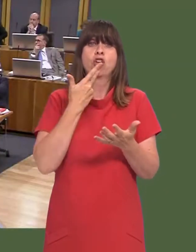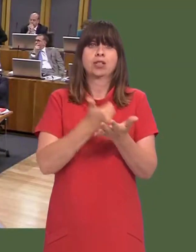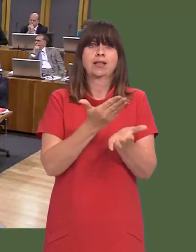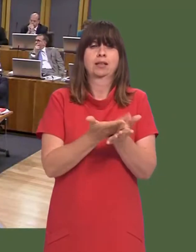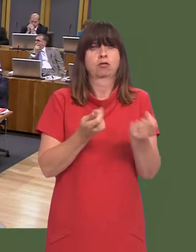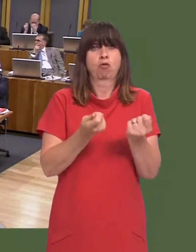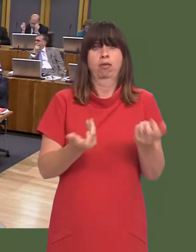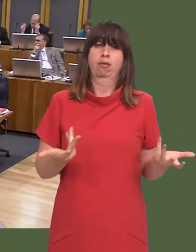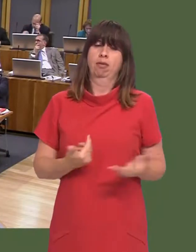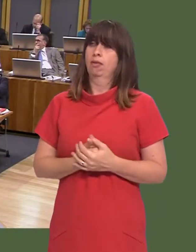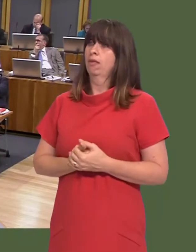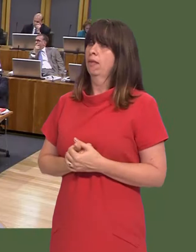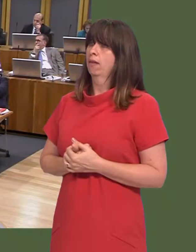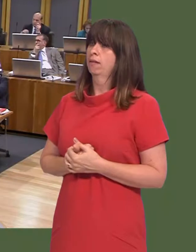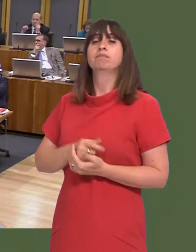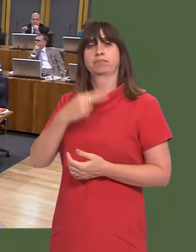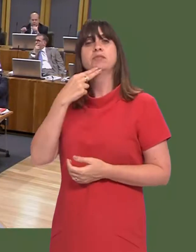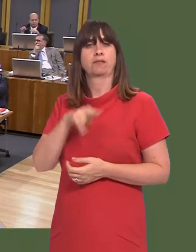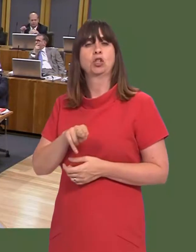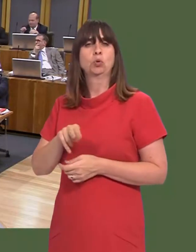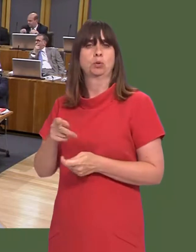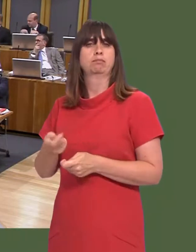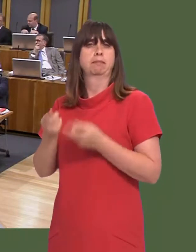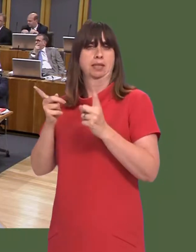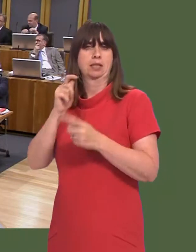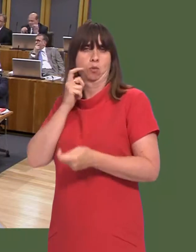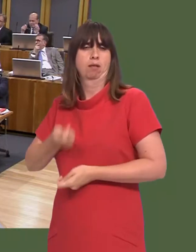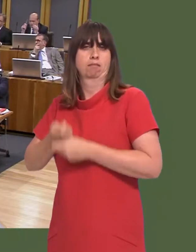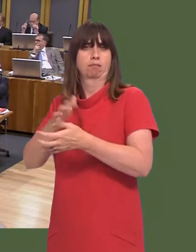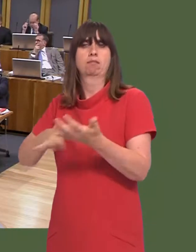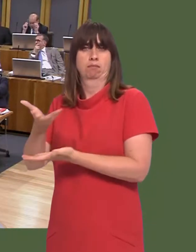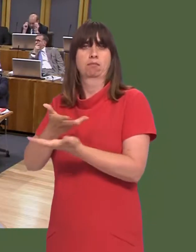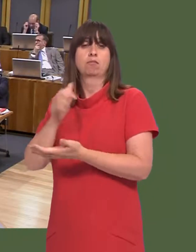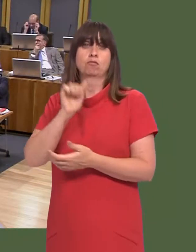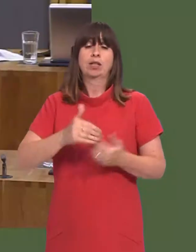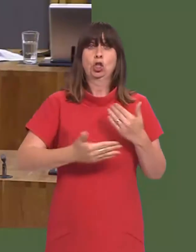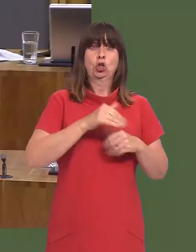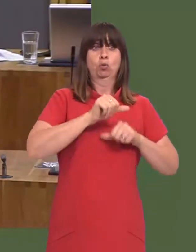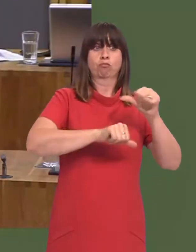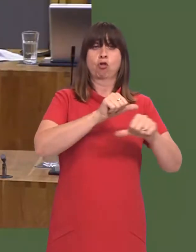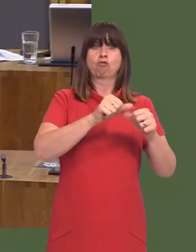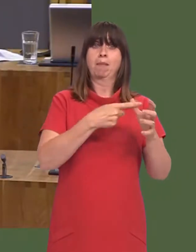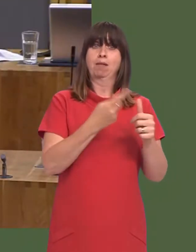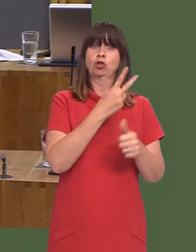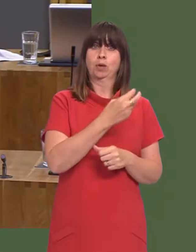Carwyn Jones: The Minister, as I said, will make a statement later on this afternoon. He is right to say that weíre looking to commence delivery of our new programme in